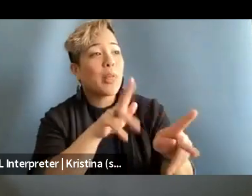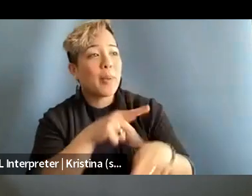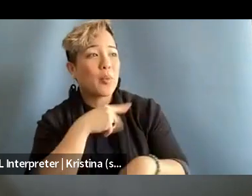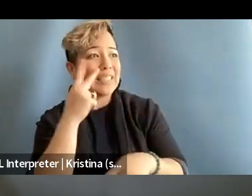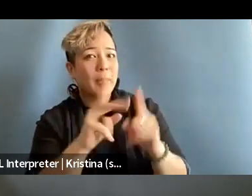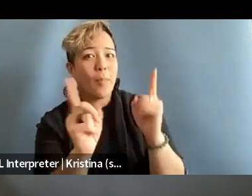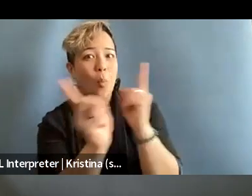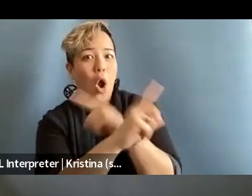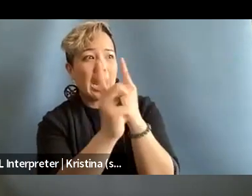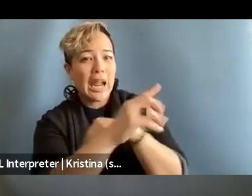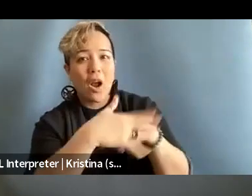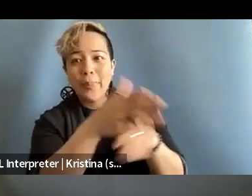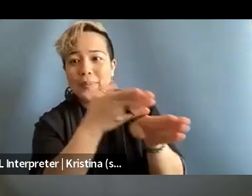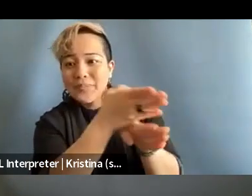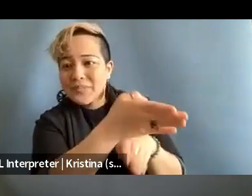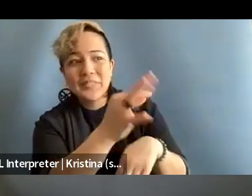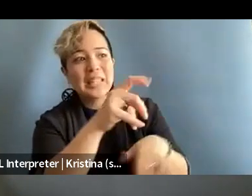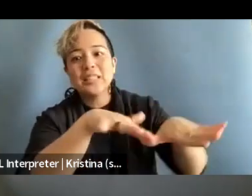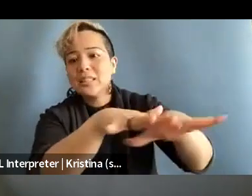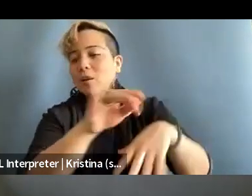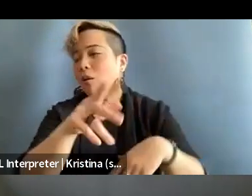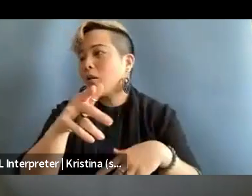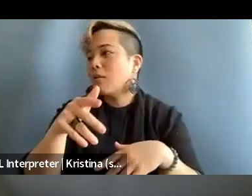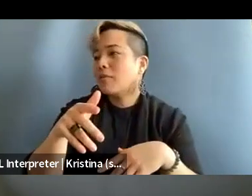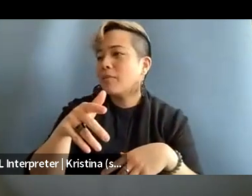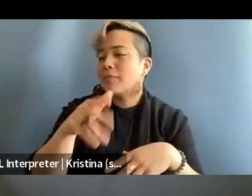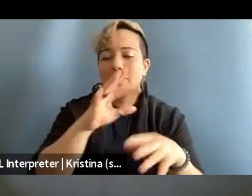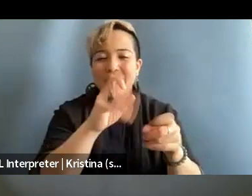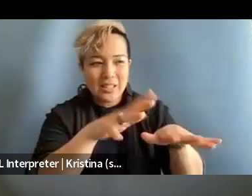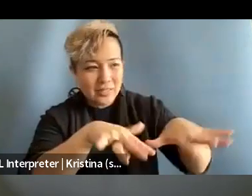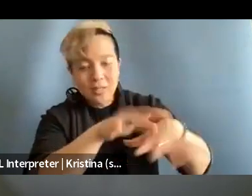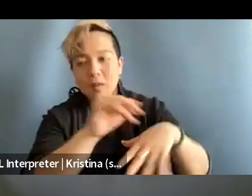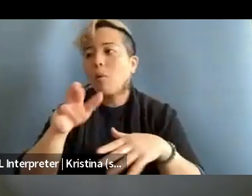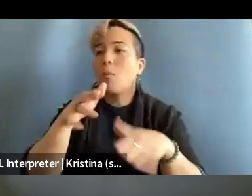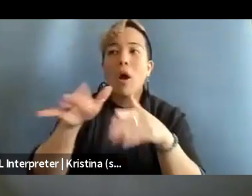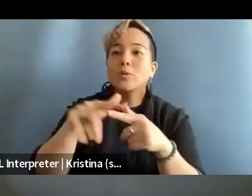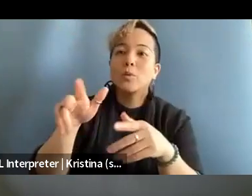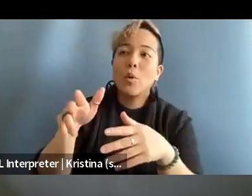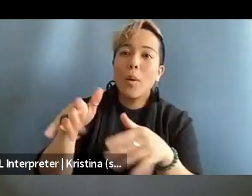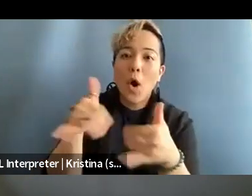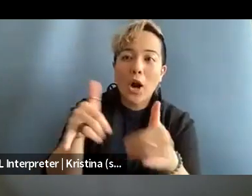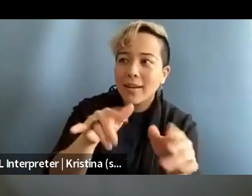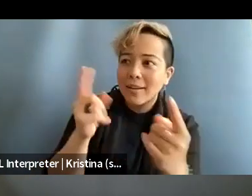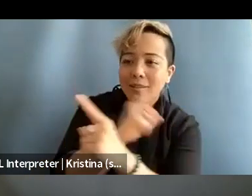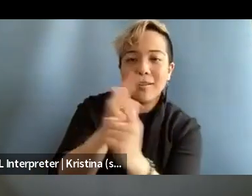on the field or walking to a party. And in with this increase in news deserts and areas